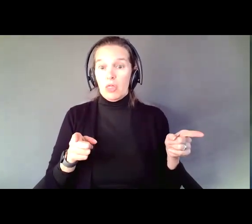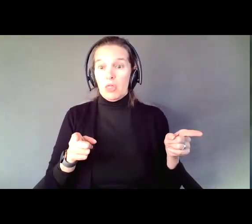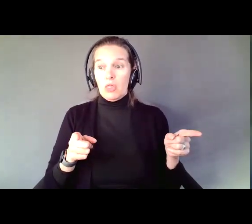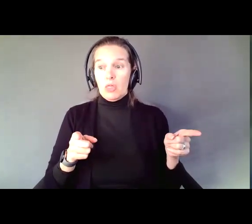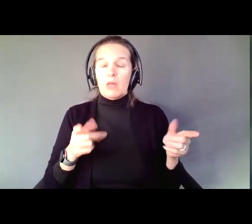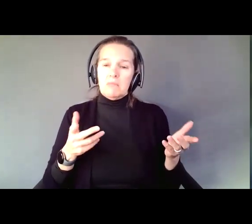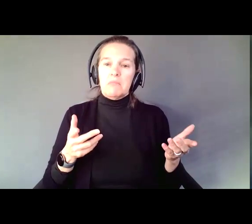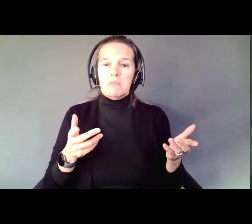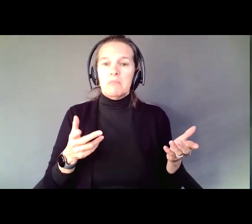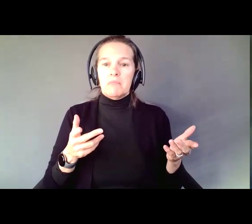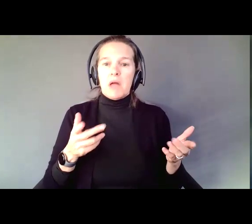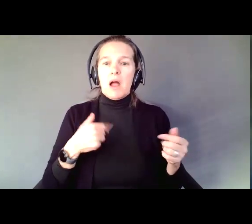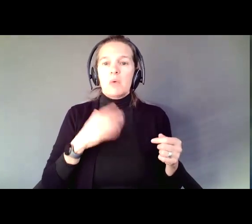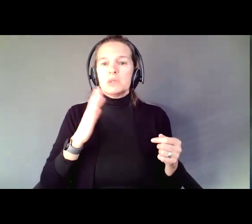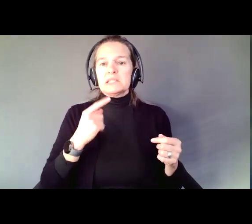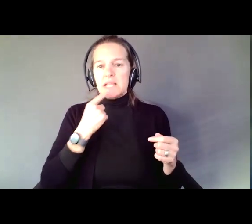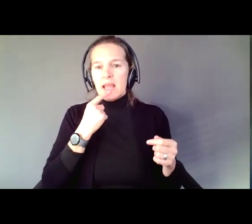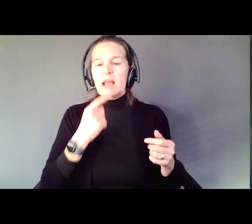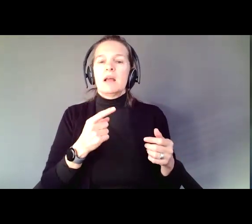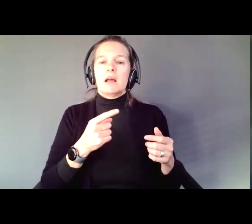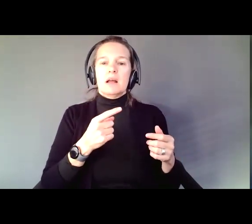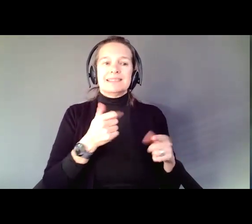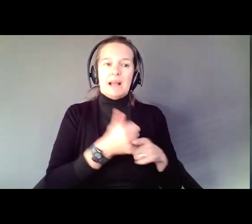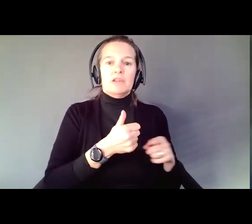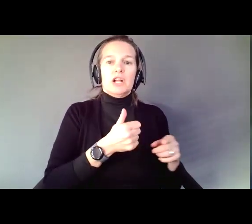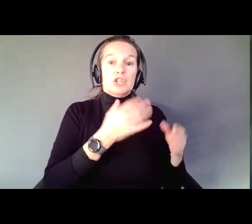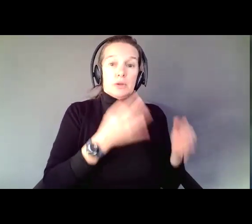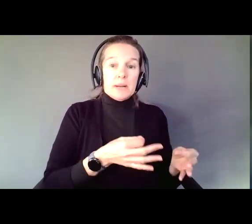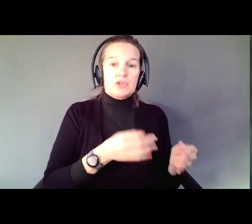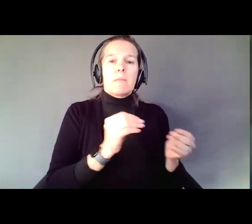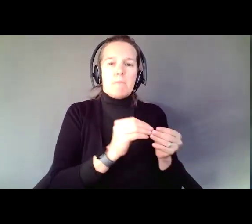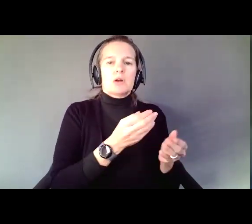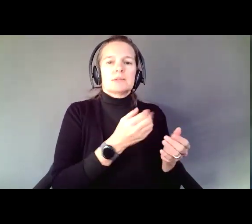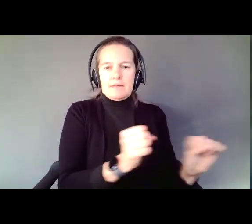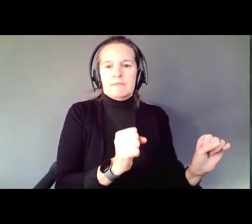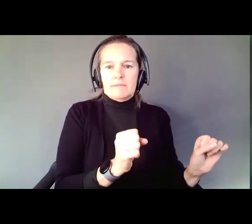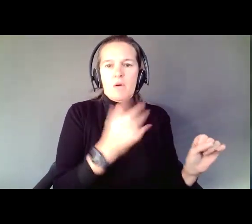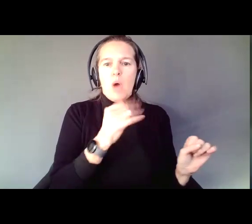it is directly correlated with enhanced safety. Why wouldn't we try that first?